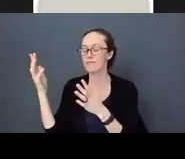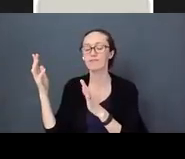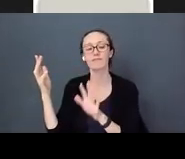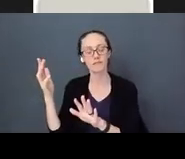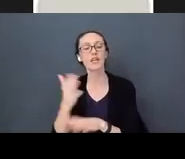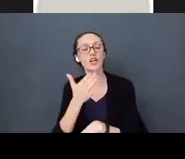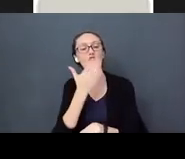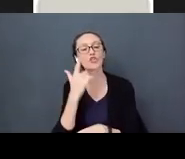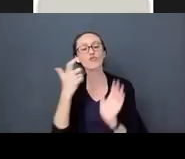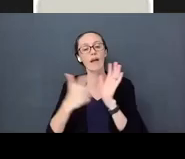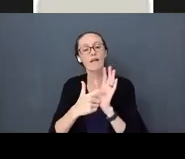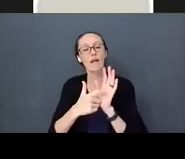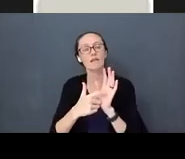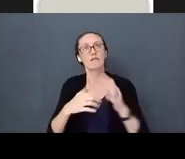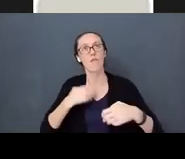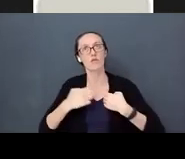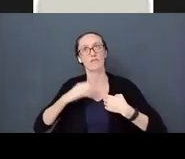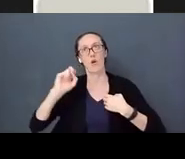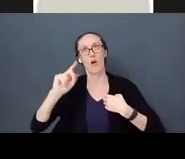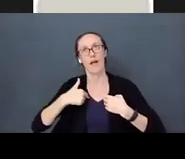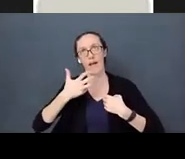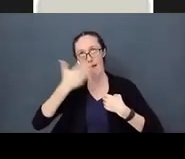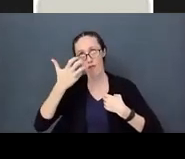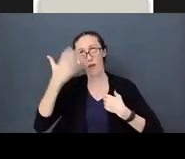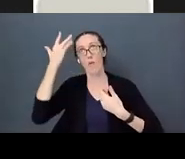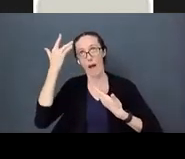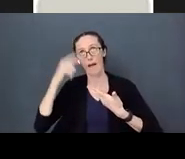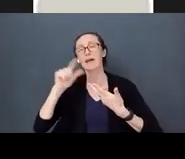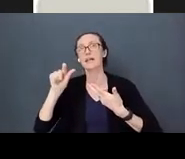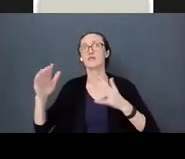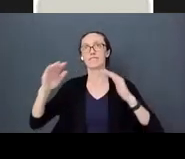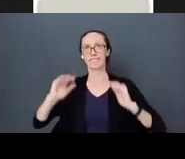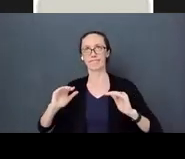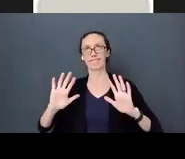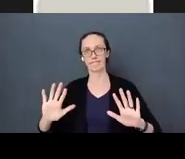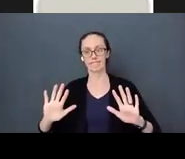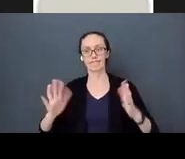why. I need to take it down a notch. It doesn't really matter what happens. I need to breathe